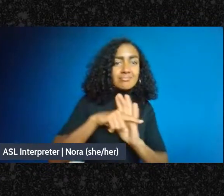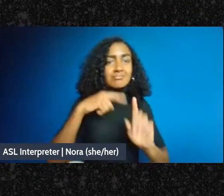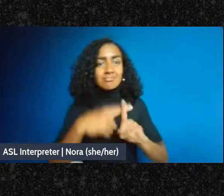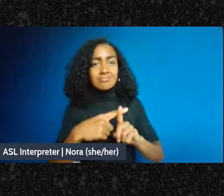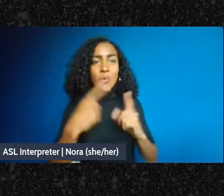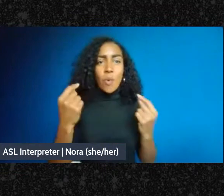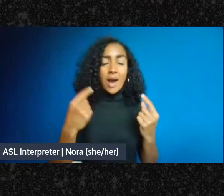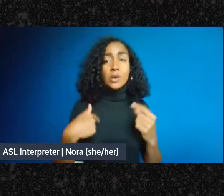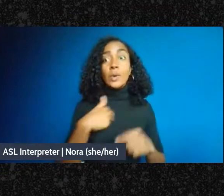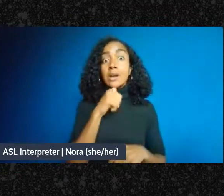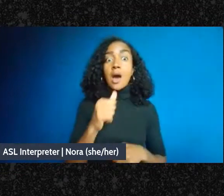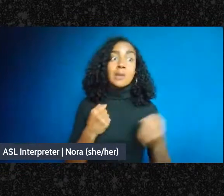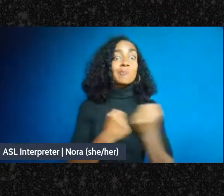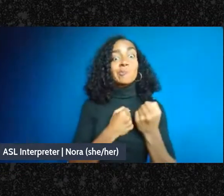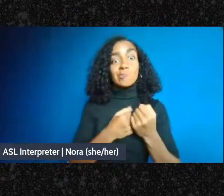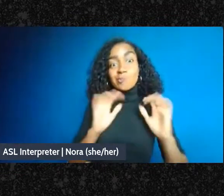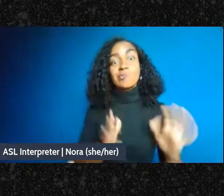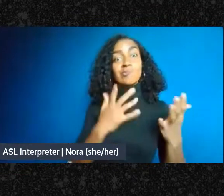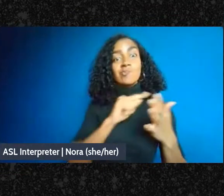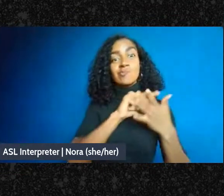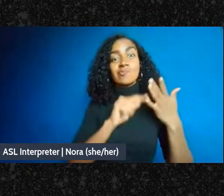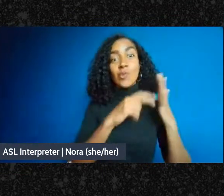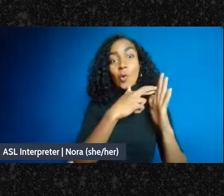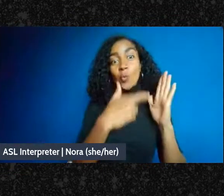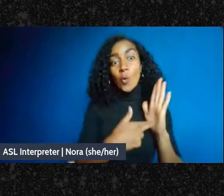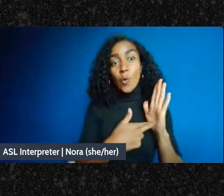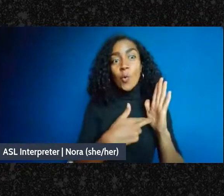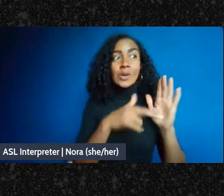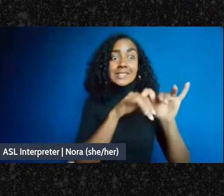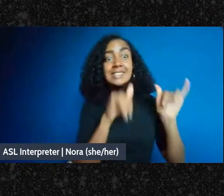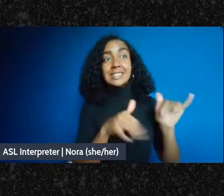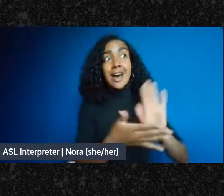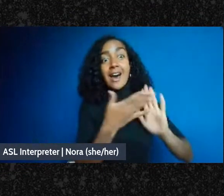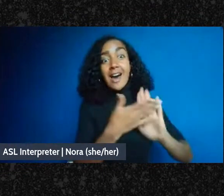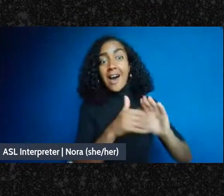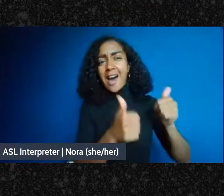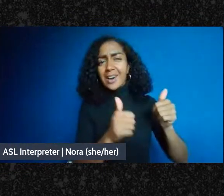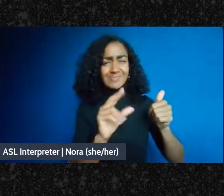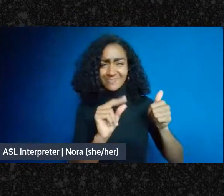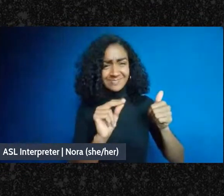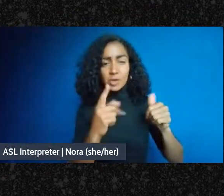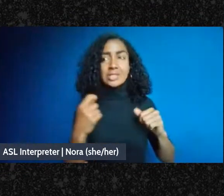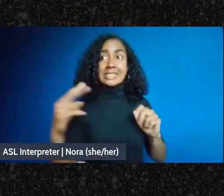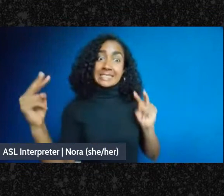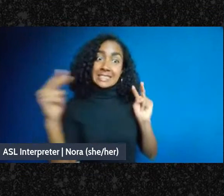we're just trying to help people demystify it, and so that people can make the best guesses about